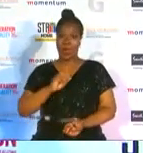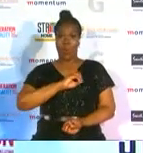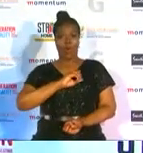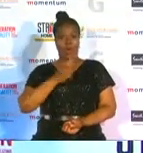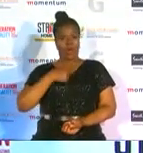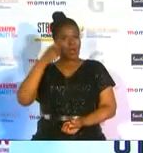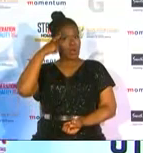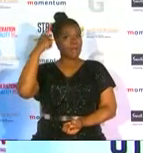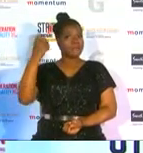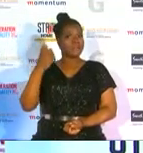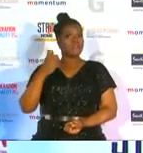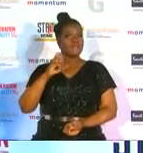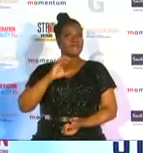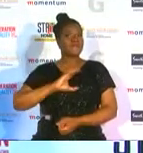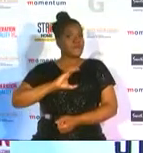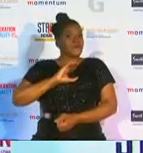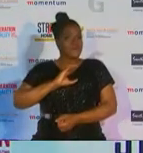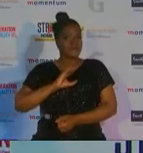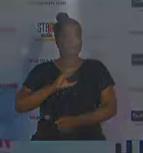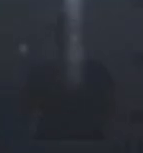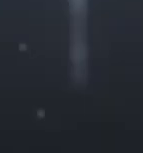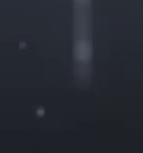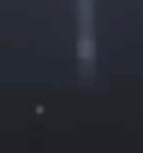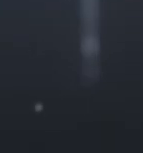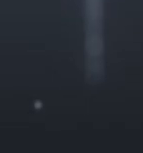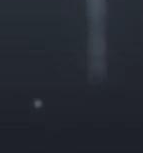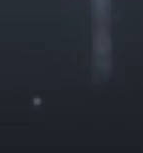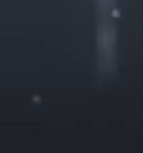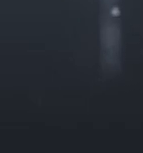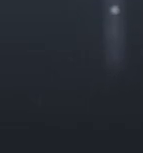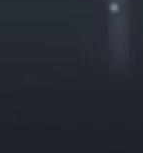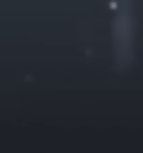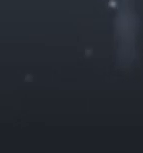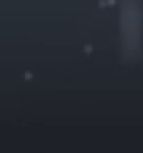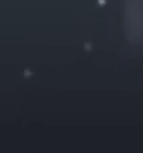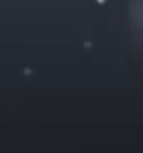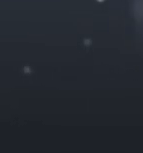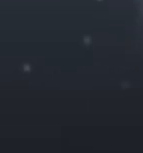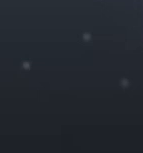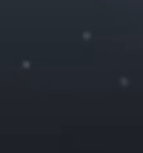got confidence they can fill their full